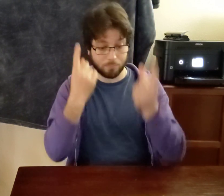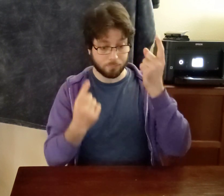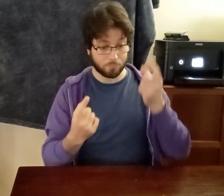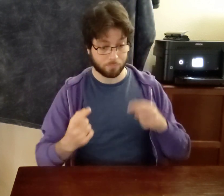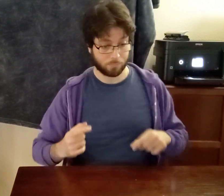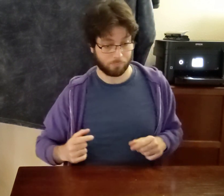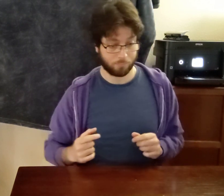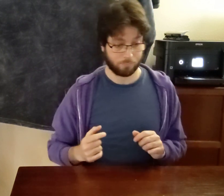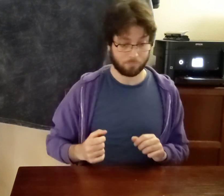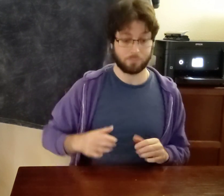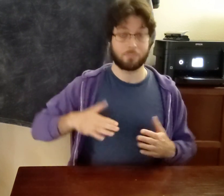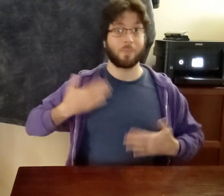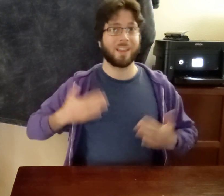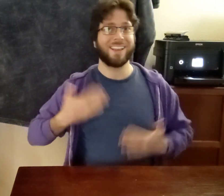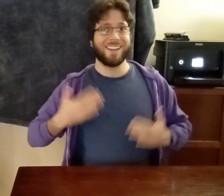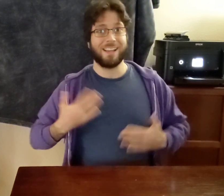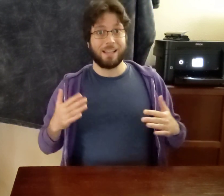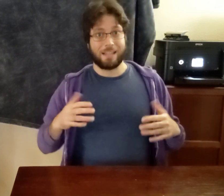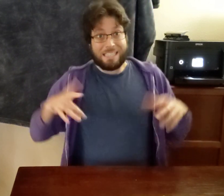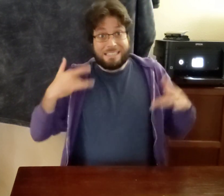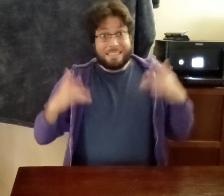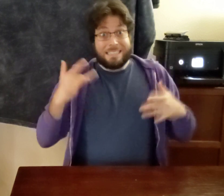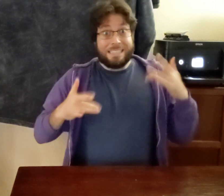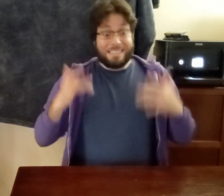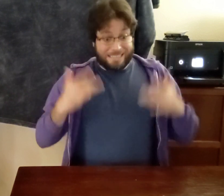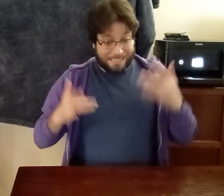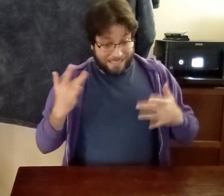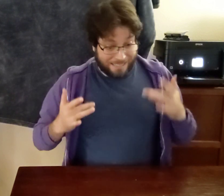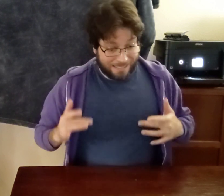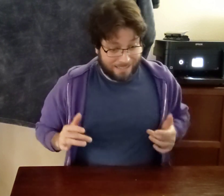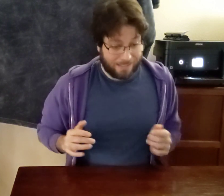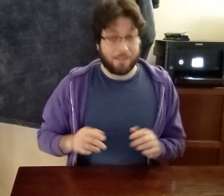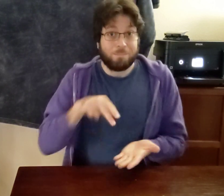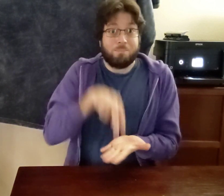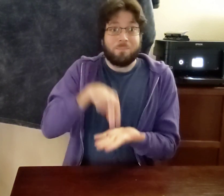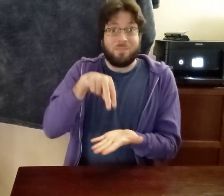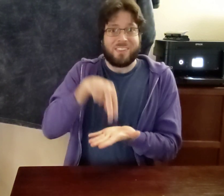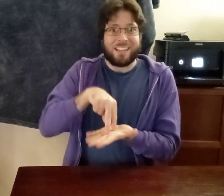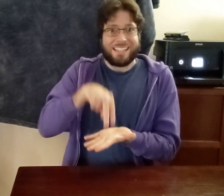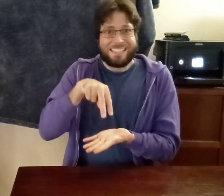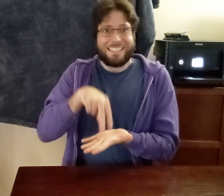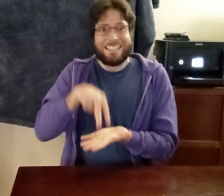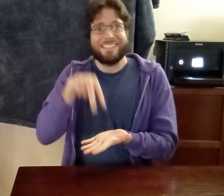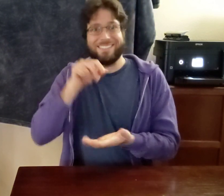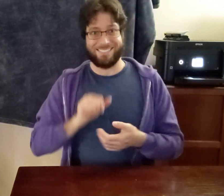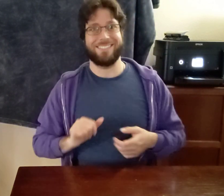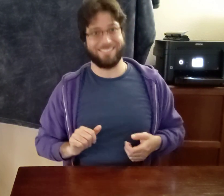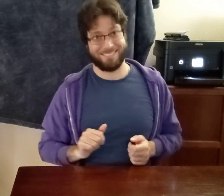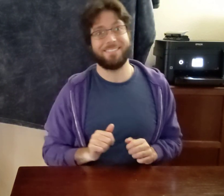HAPPY EXCITED JUMP++